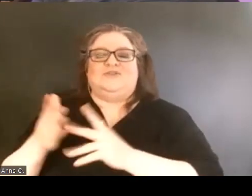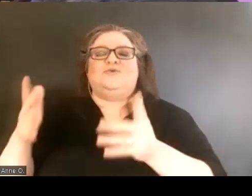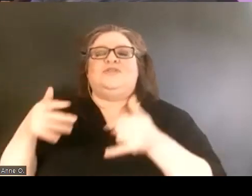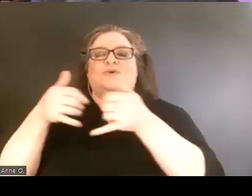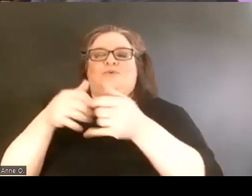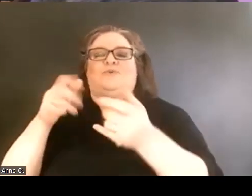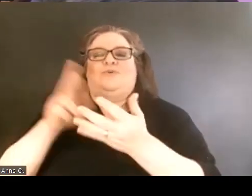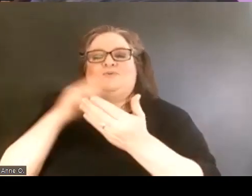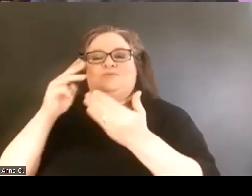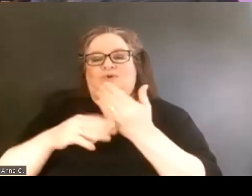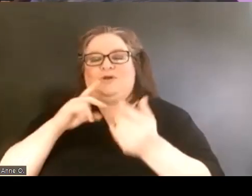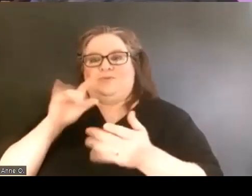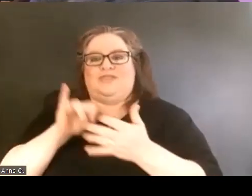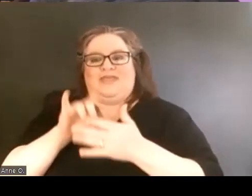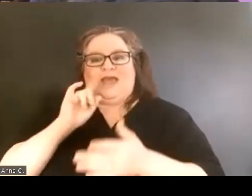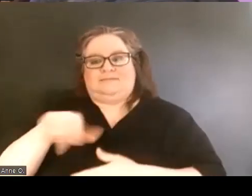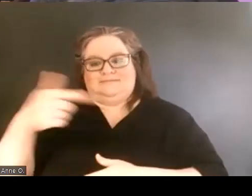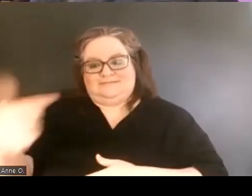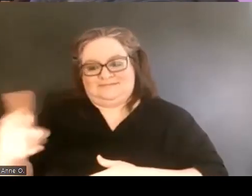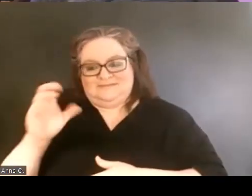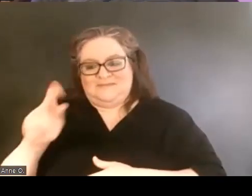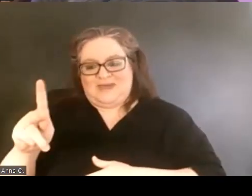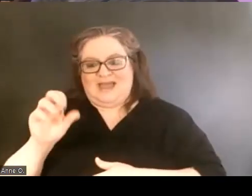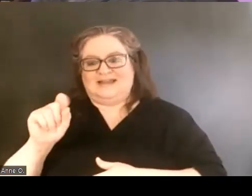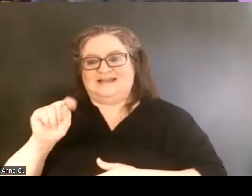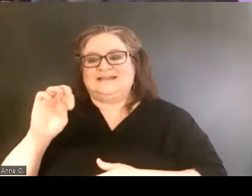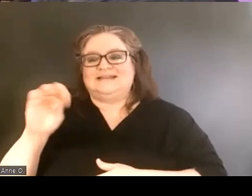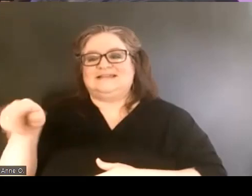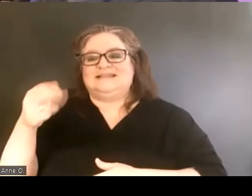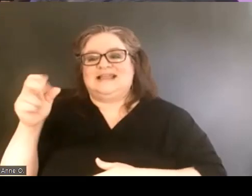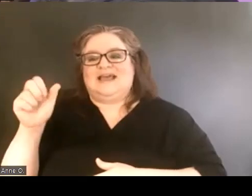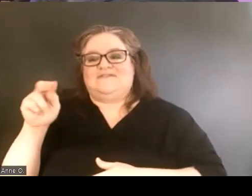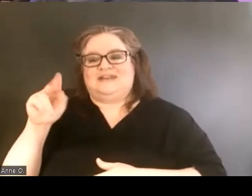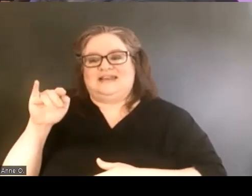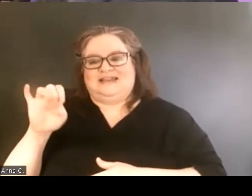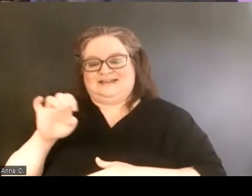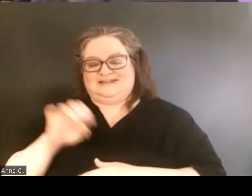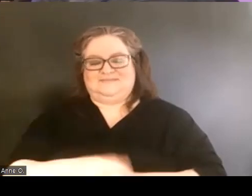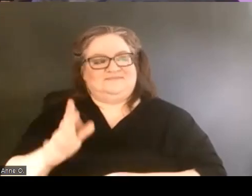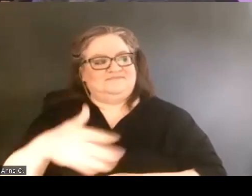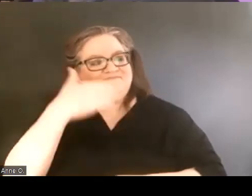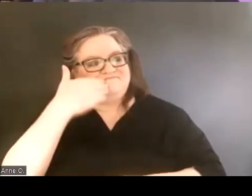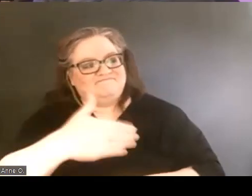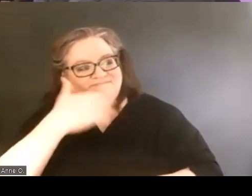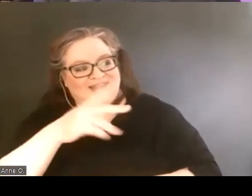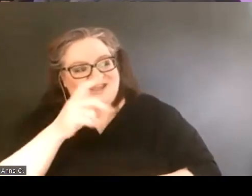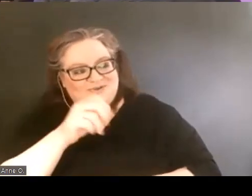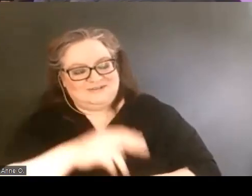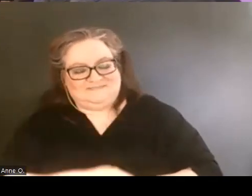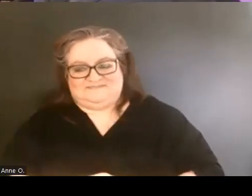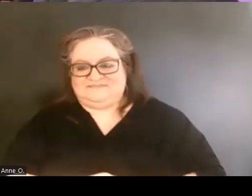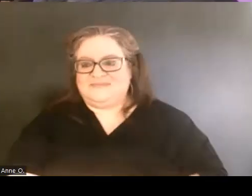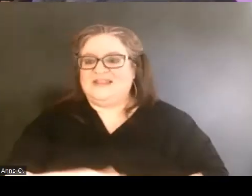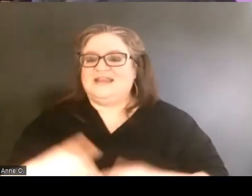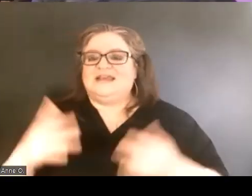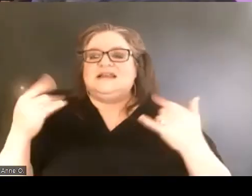And with that, I'll pass it back to Stephanie. Thank you. So we'll start a little bit,